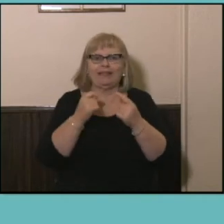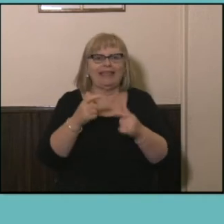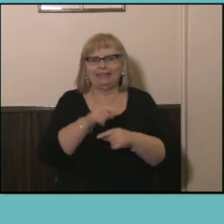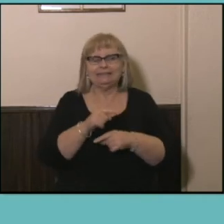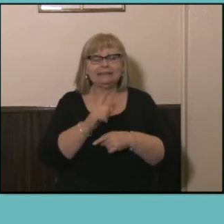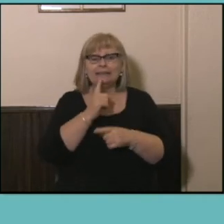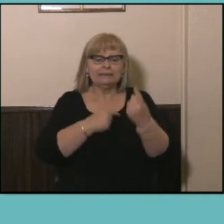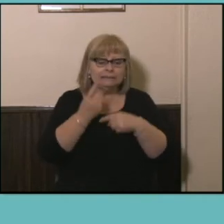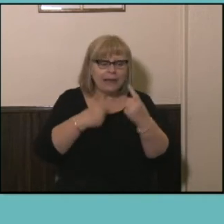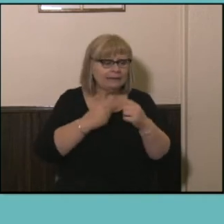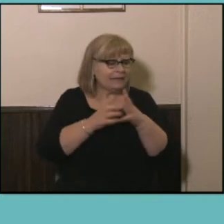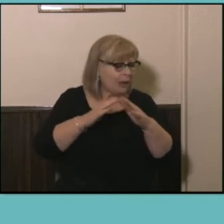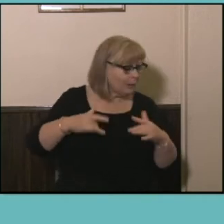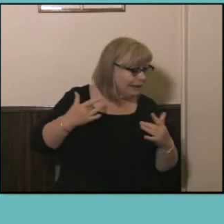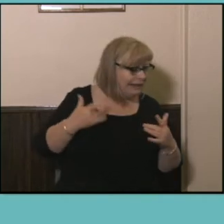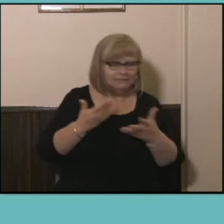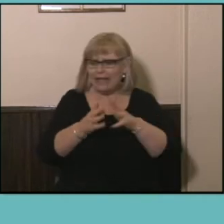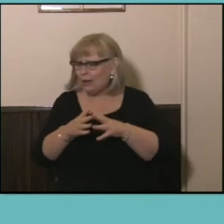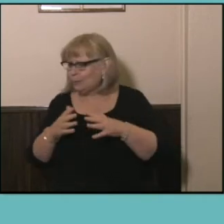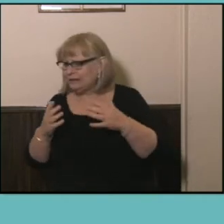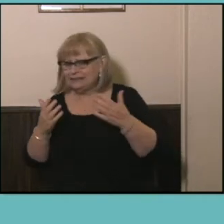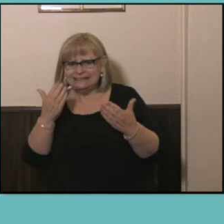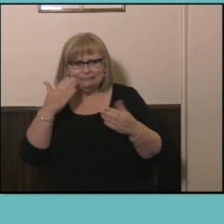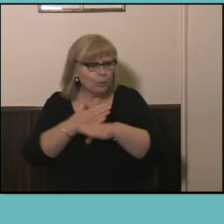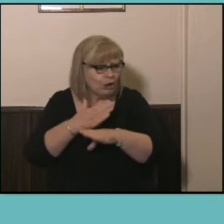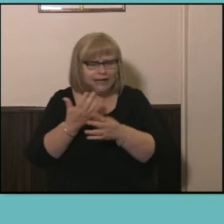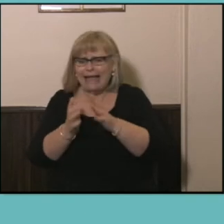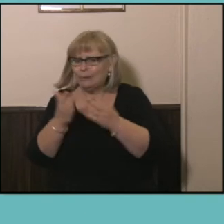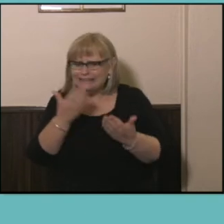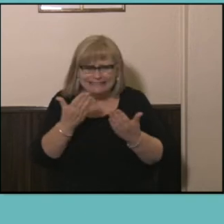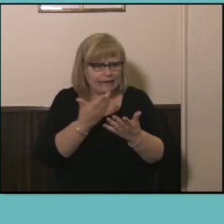we work and how we study and you know how we interact as as family units and